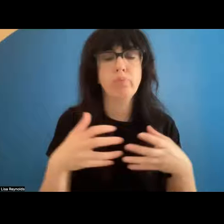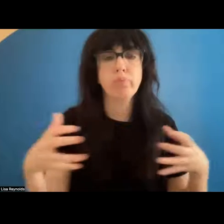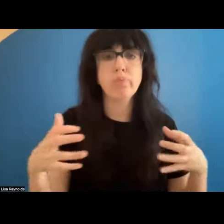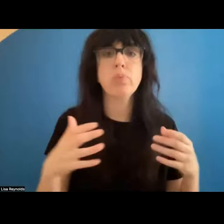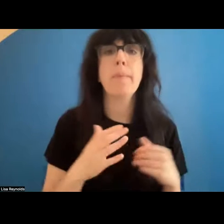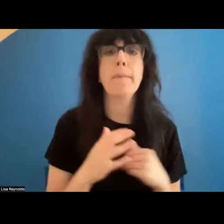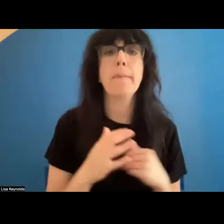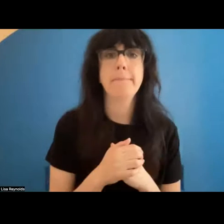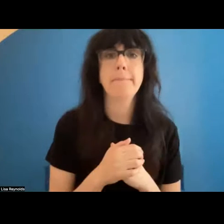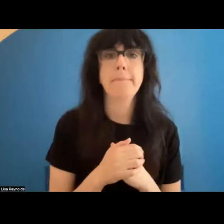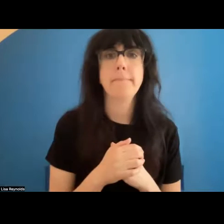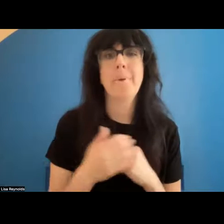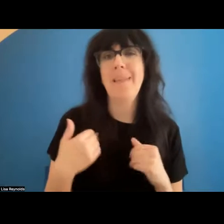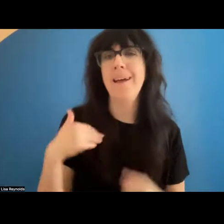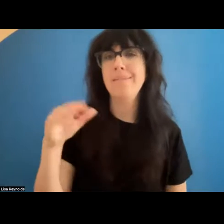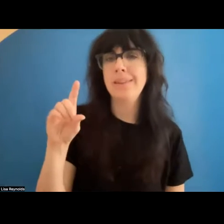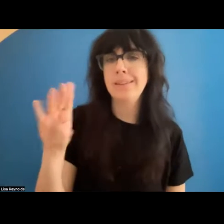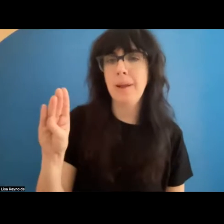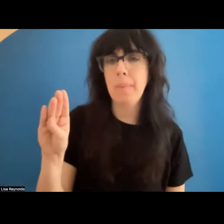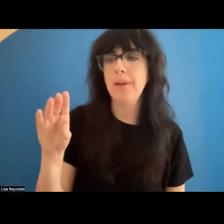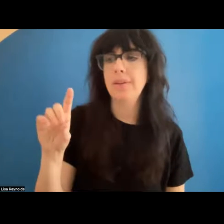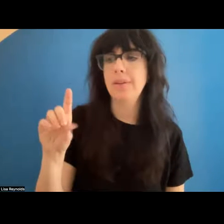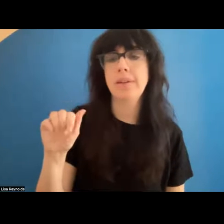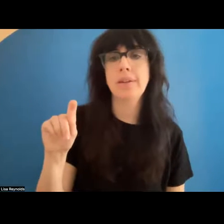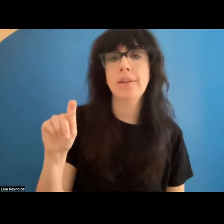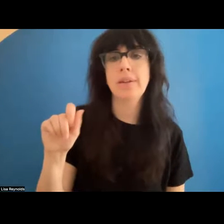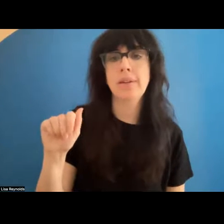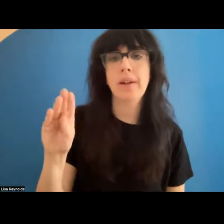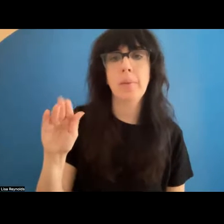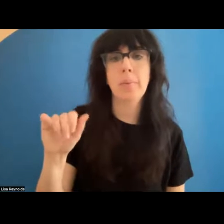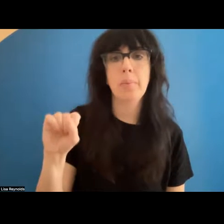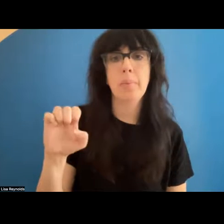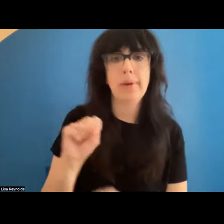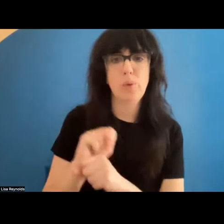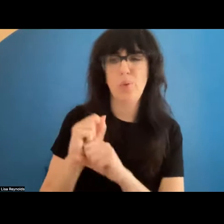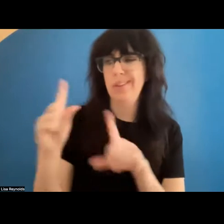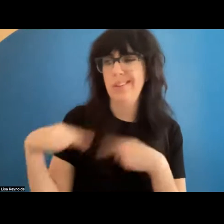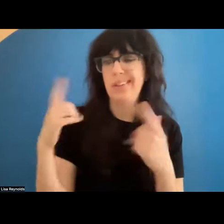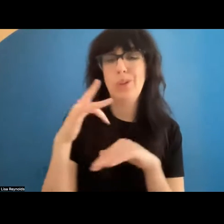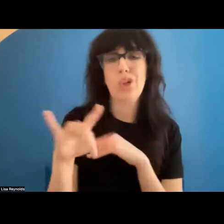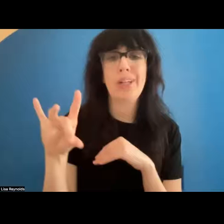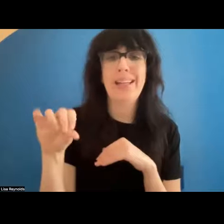to build, and my history, I've done database work since the early '80s so